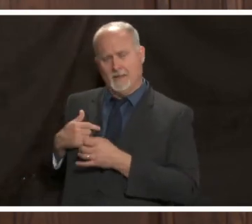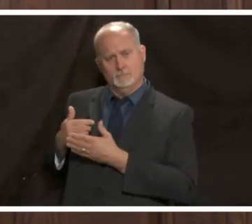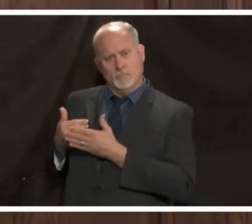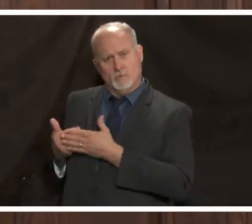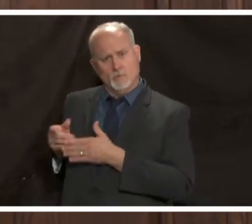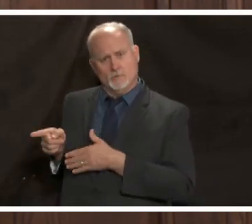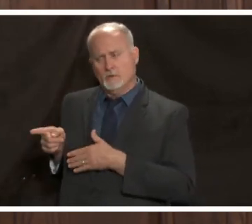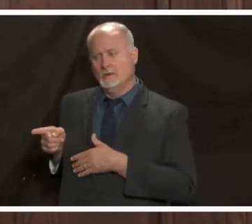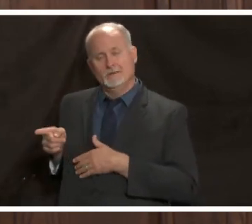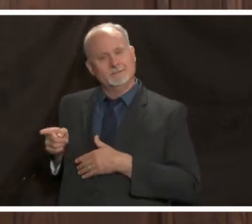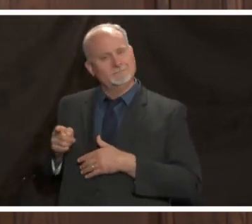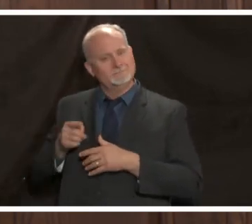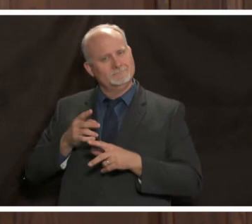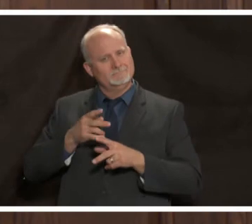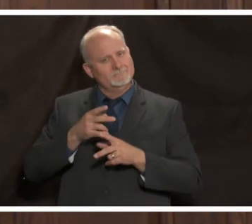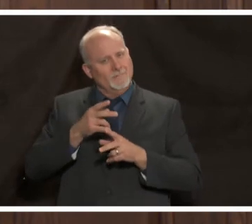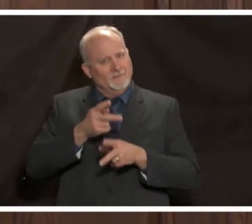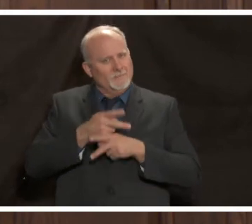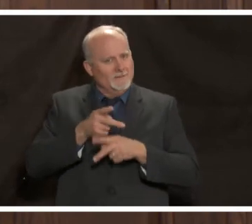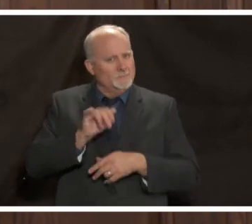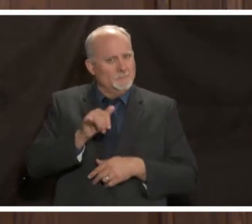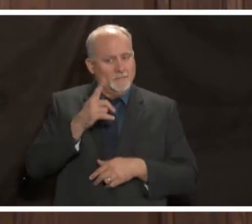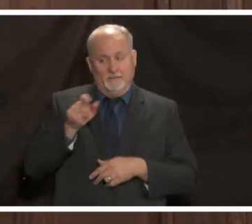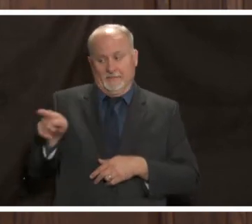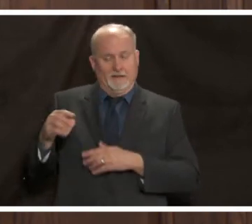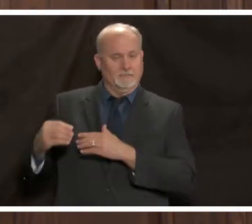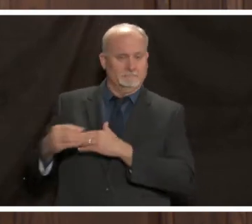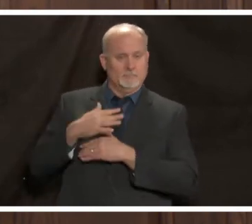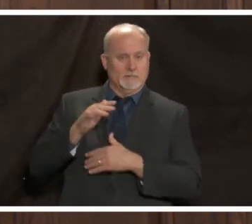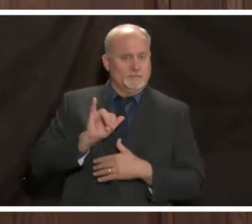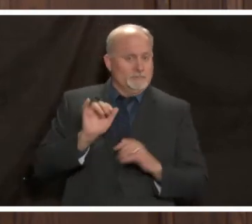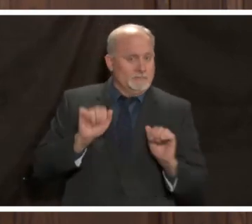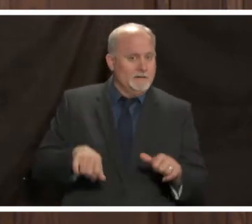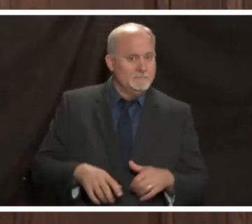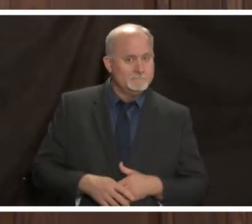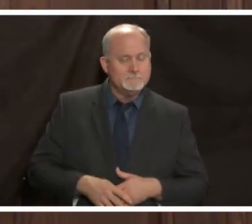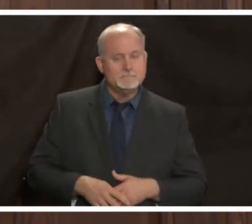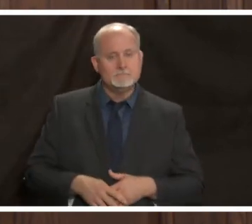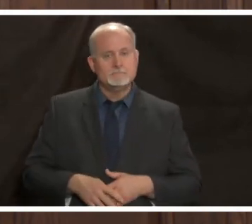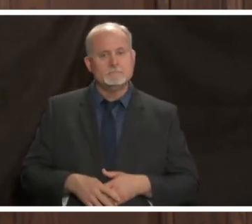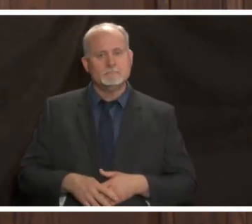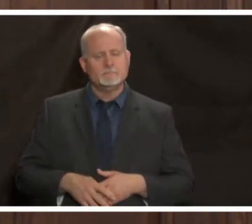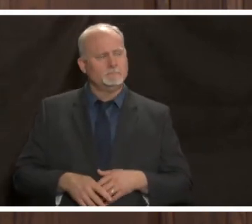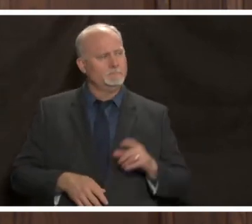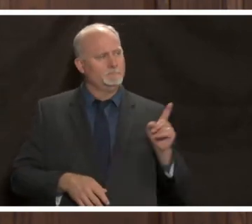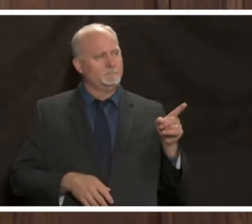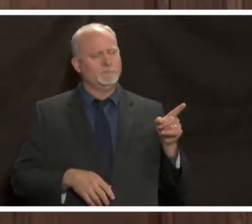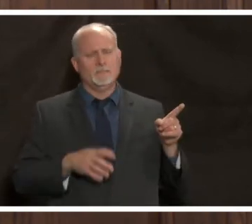they can spread the virus just like anyone else dr wilson we're about three almost four weeks from